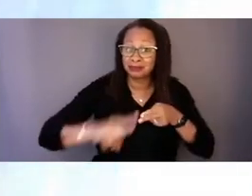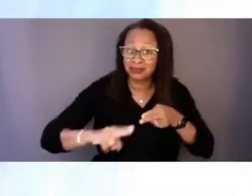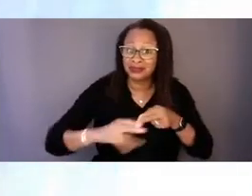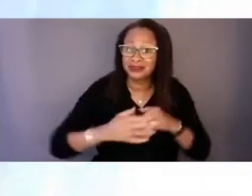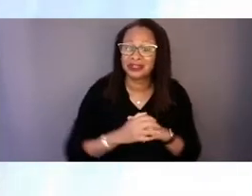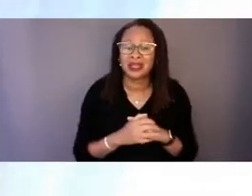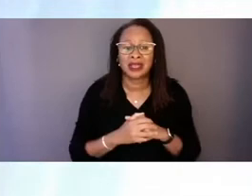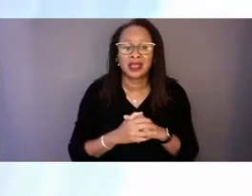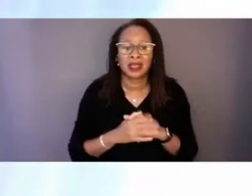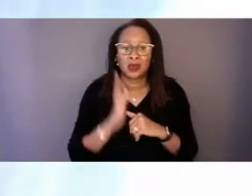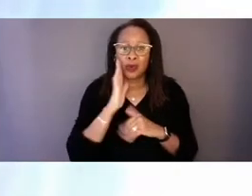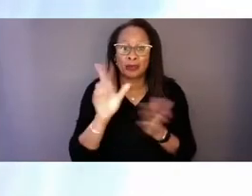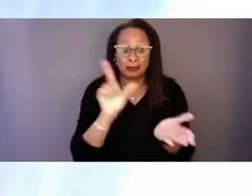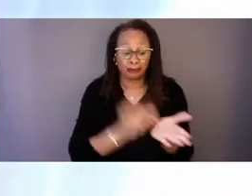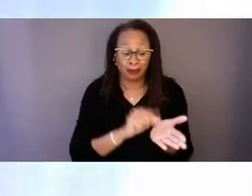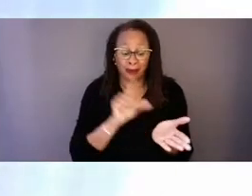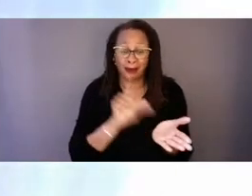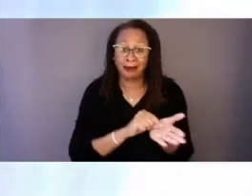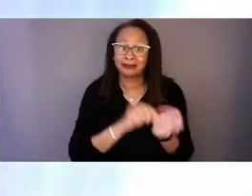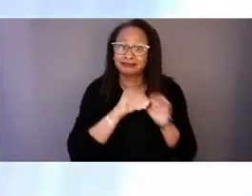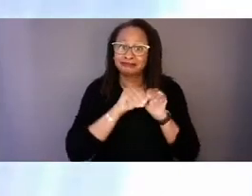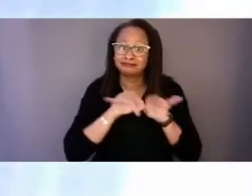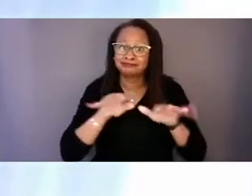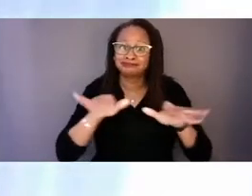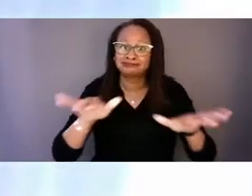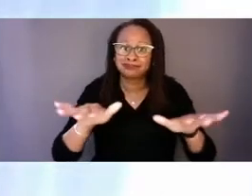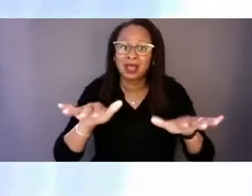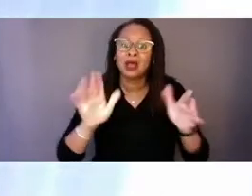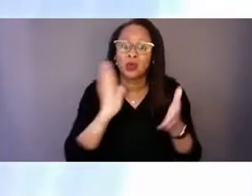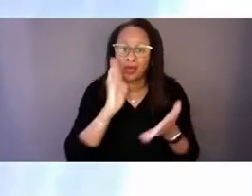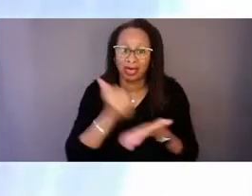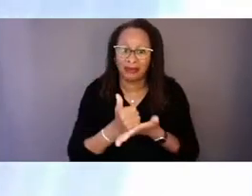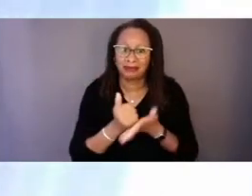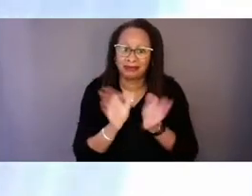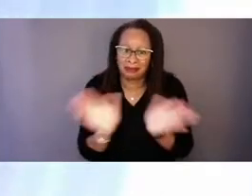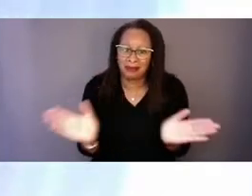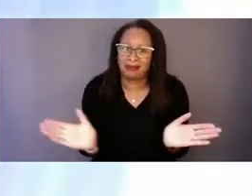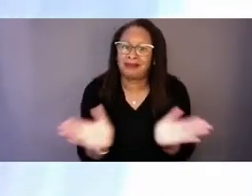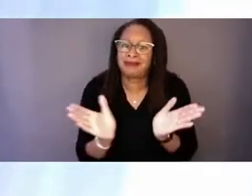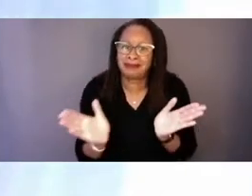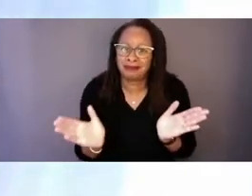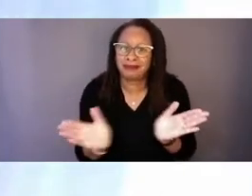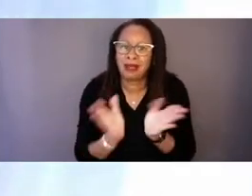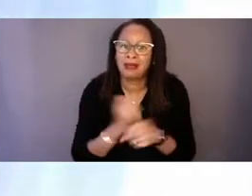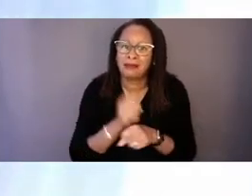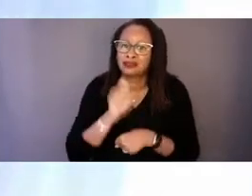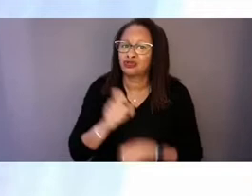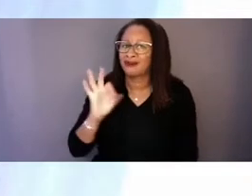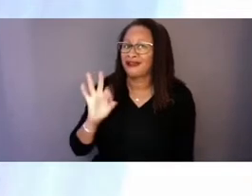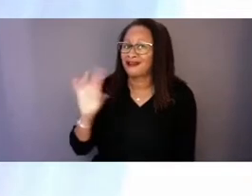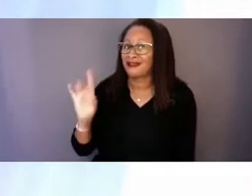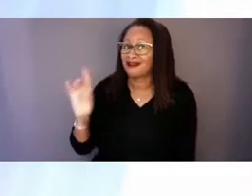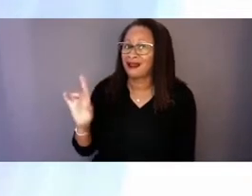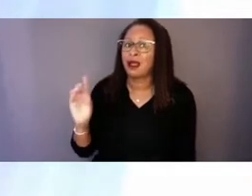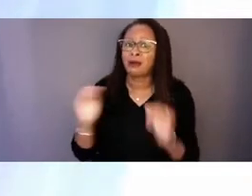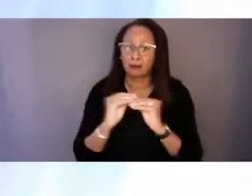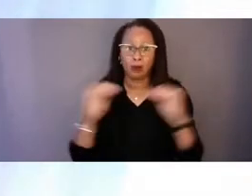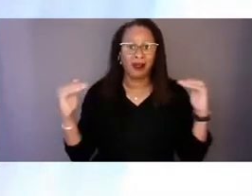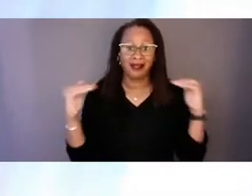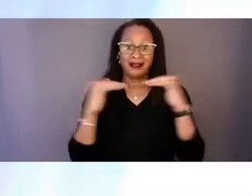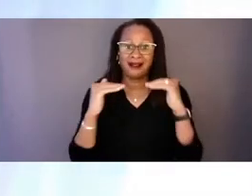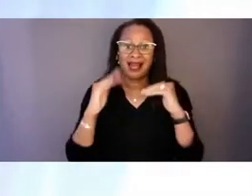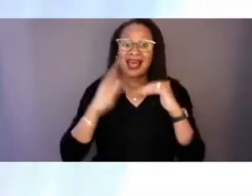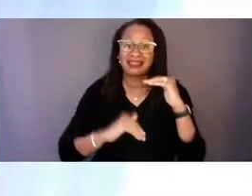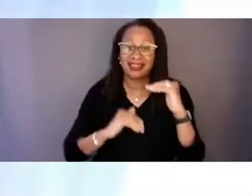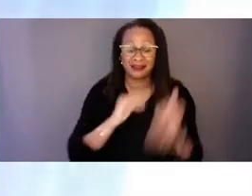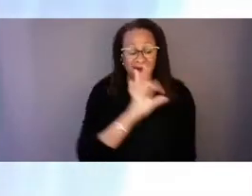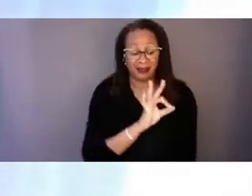will push us toward ensuring 988 is more equitable than 911.